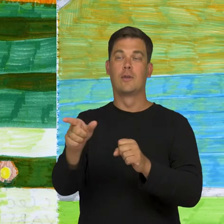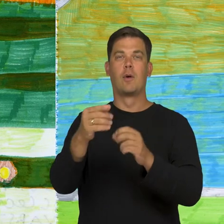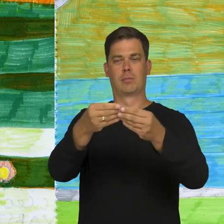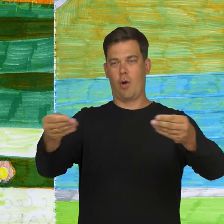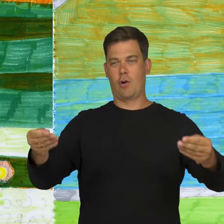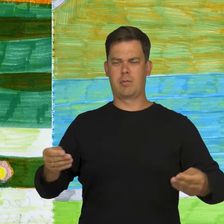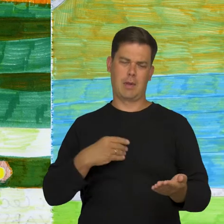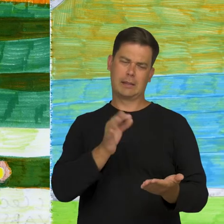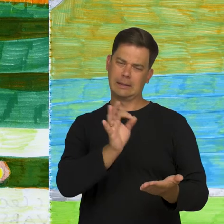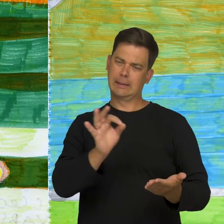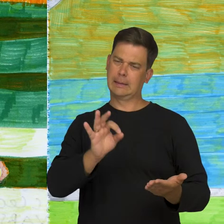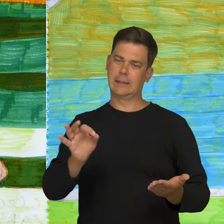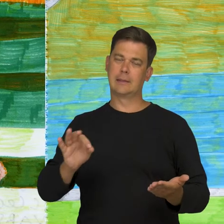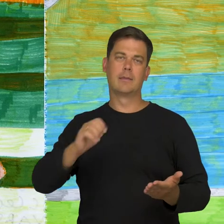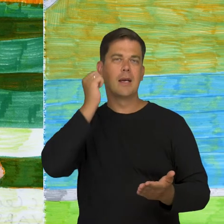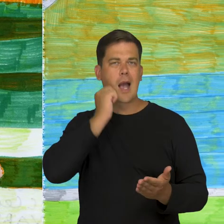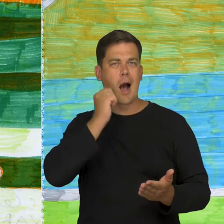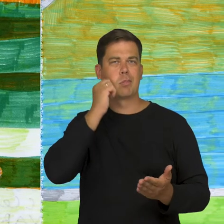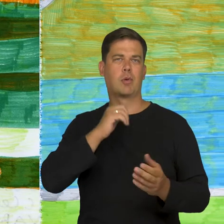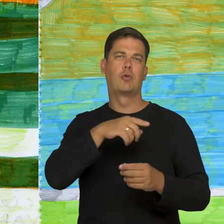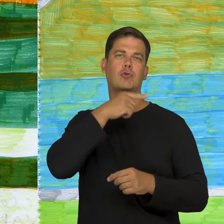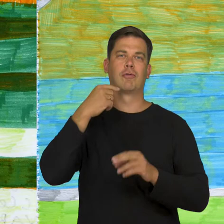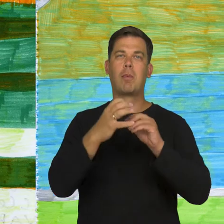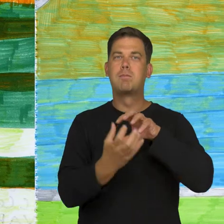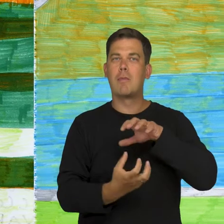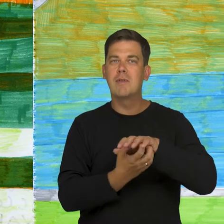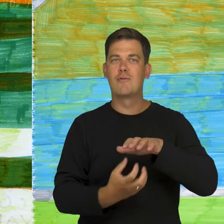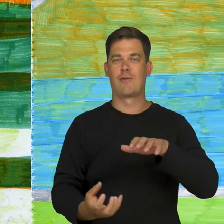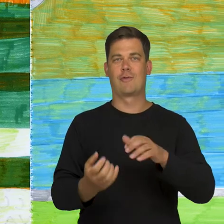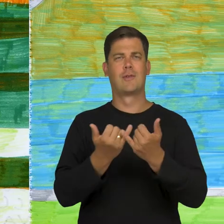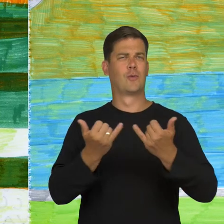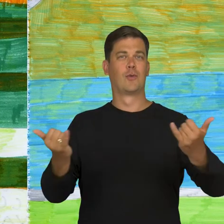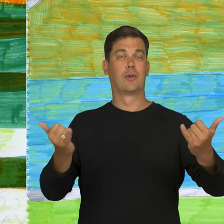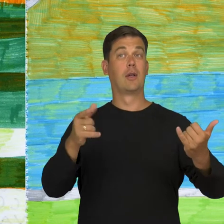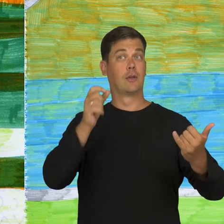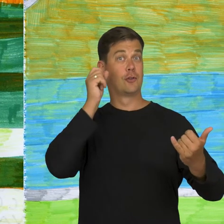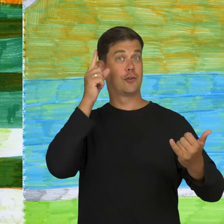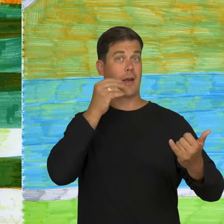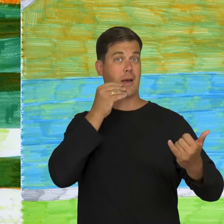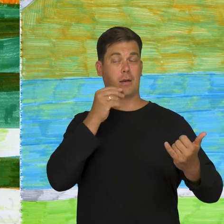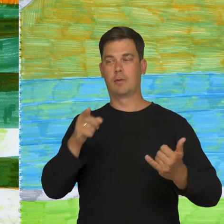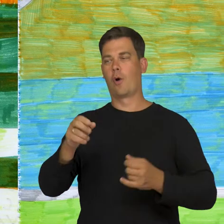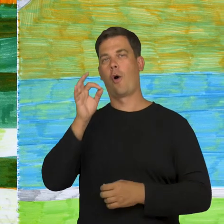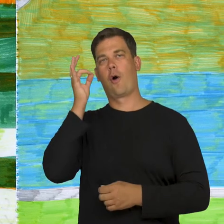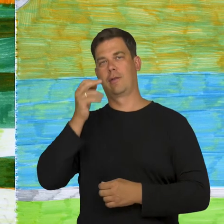on a sheet of paper, on the floor. Apple and tomato masks, in the morning, before breakfast, by my cat, on the bed.